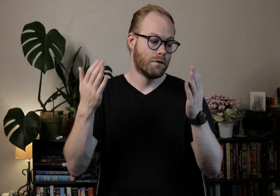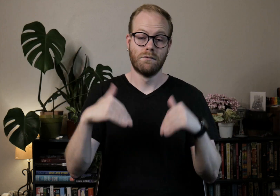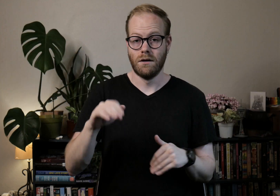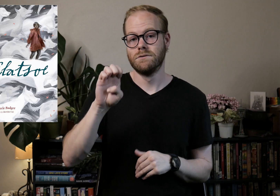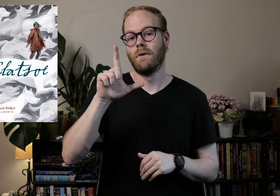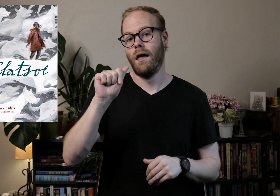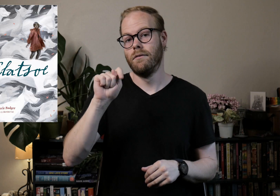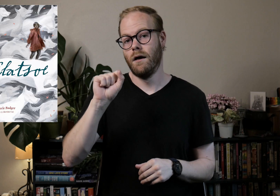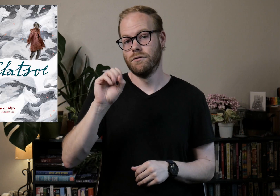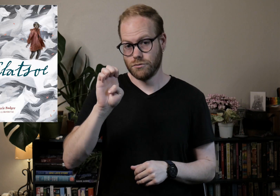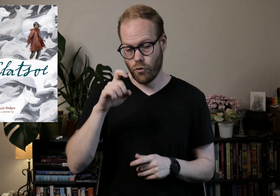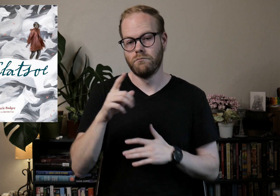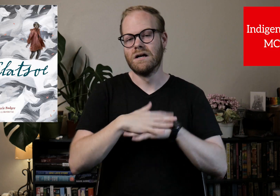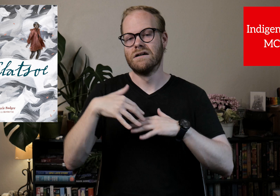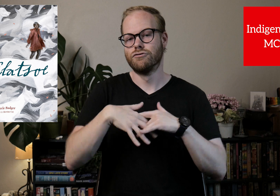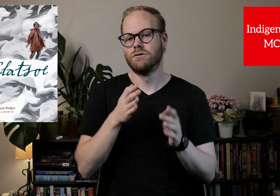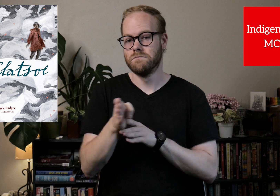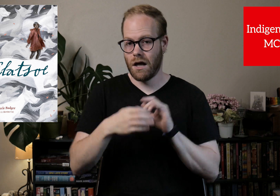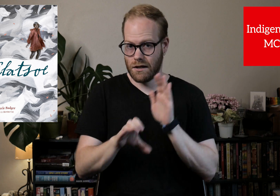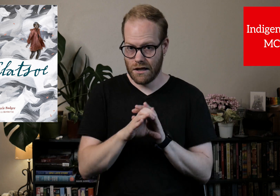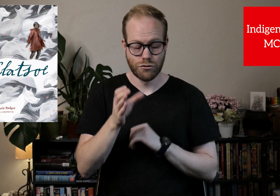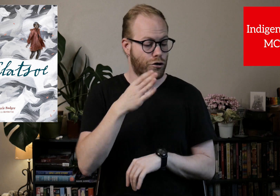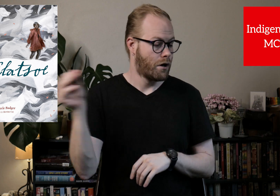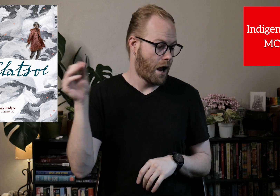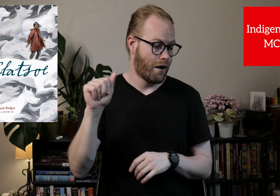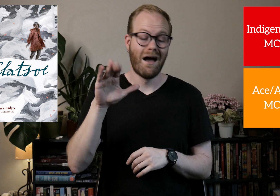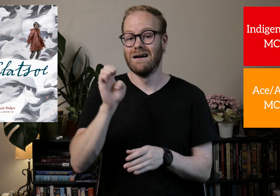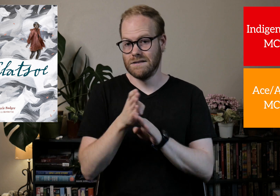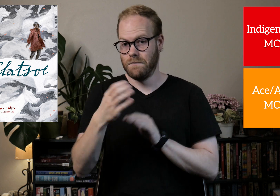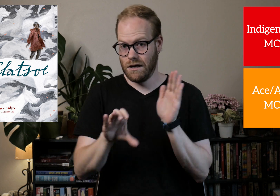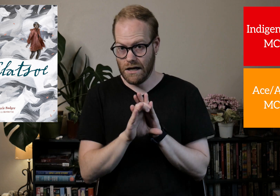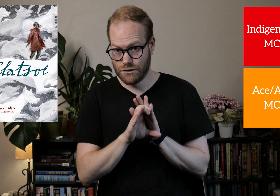Next, Elatsoe. It has an Indigenous Main Character, and an Ace Main Character.